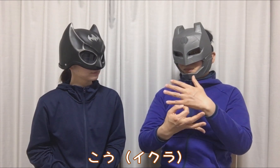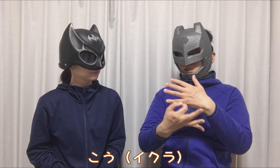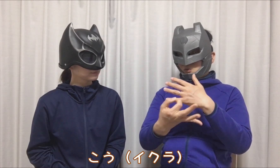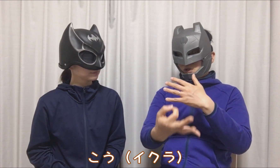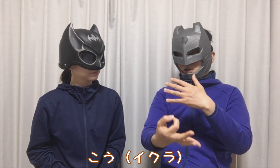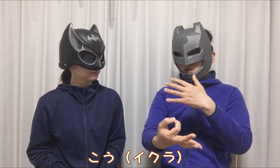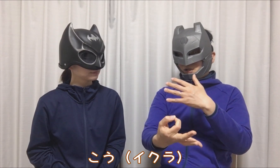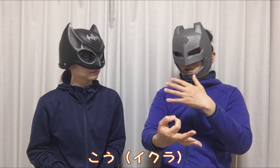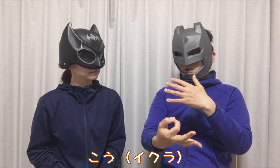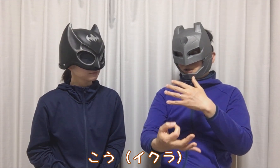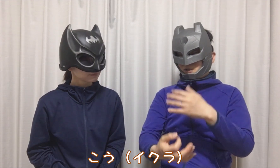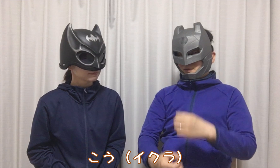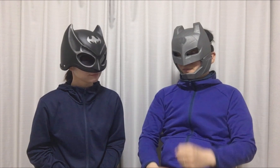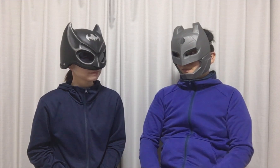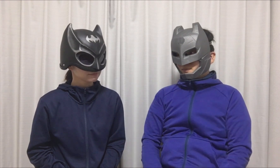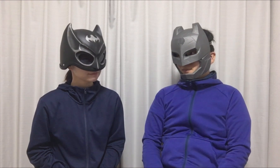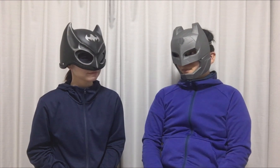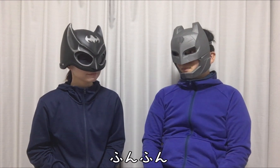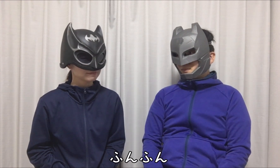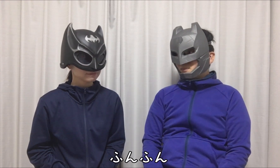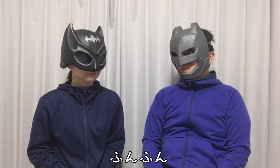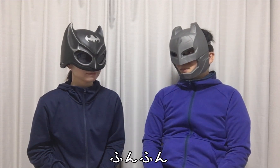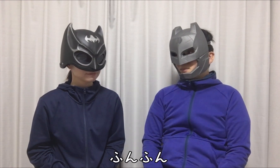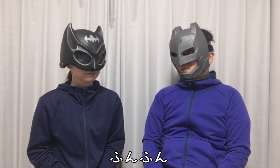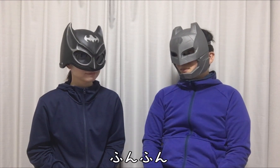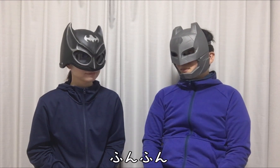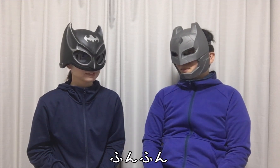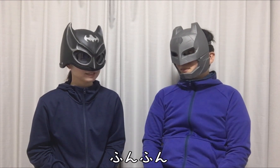Look ! (Salmon roe) I see.